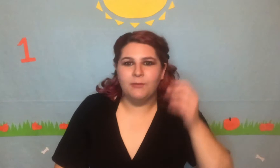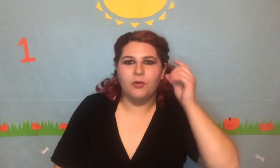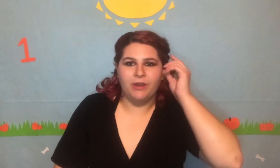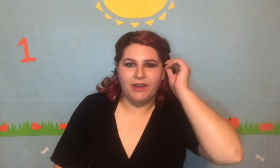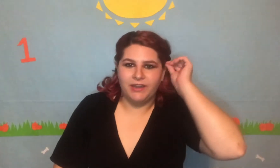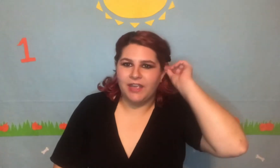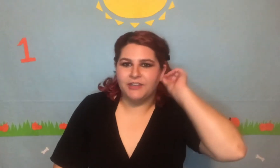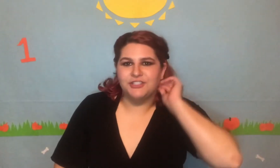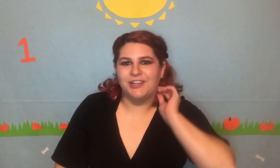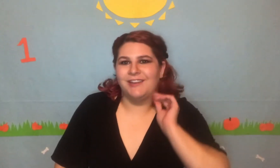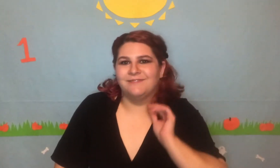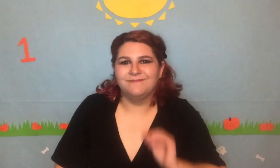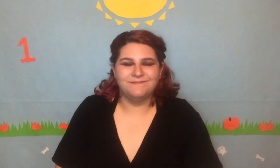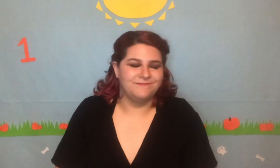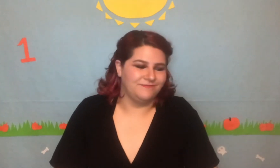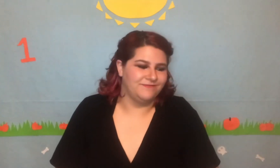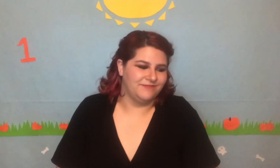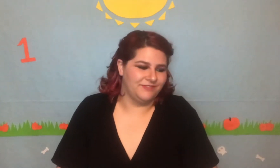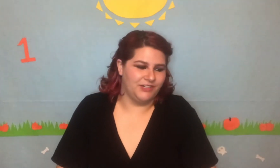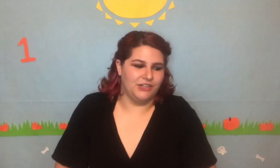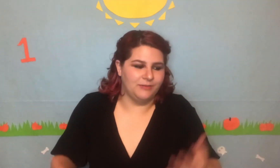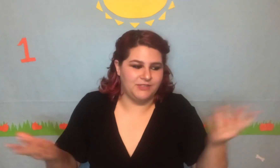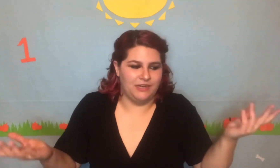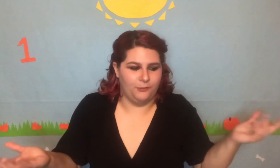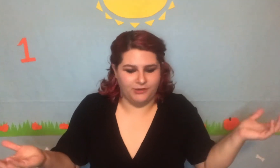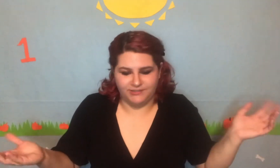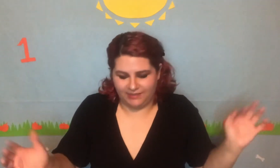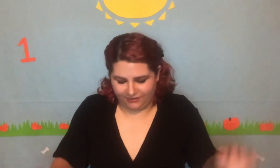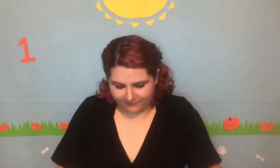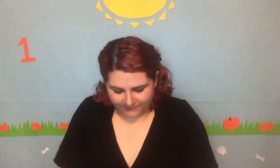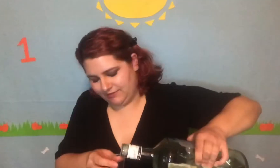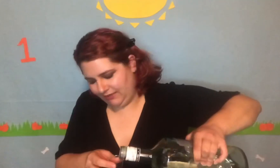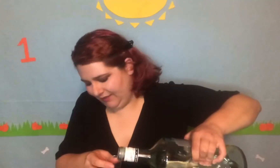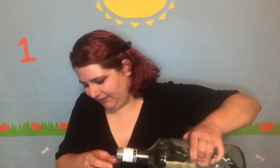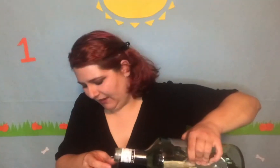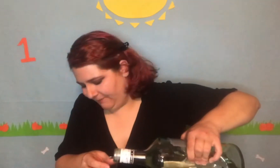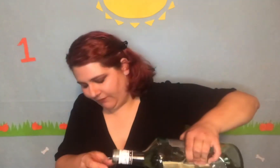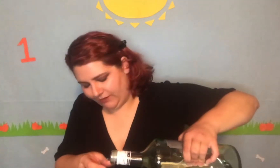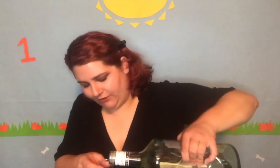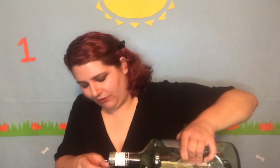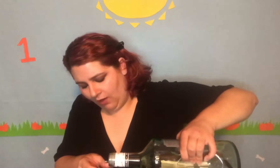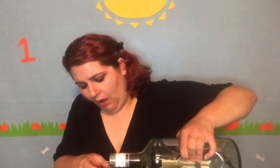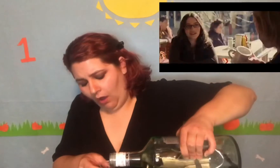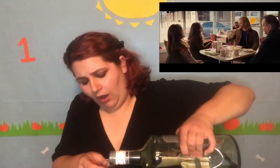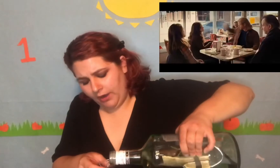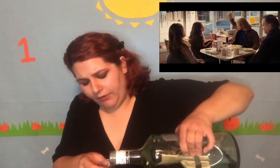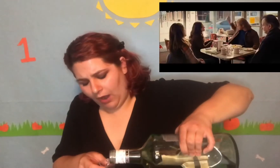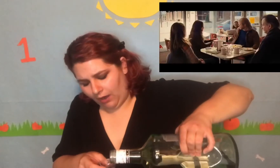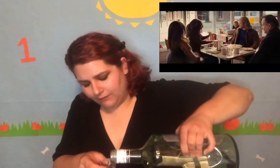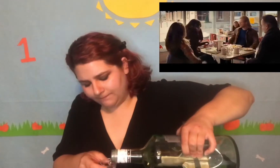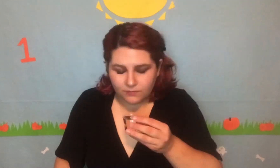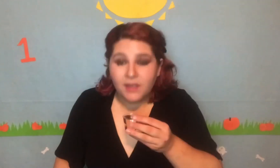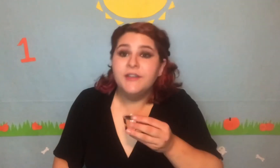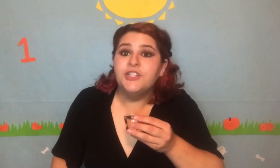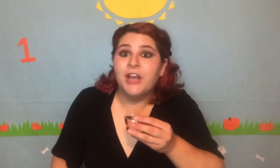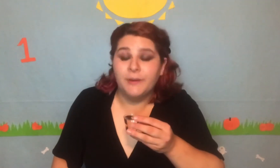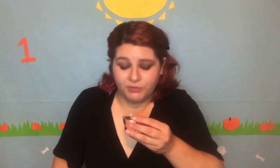radiation. They're- I'm just saying words, now. It's time for another. "Another!" Shot number two!